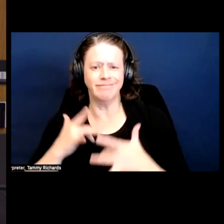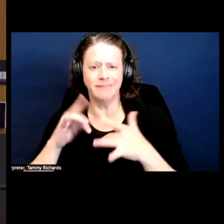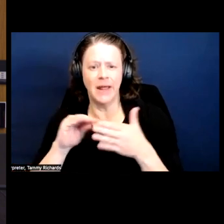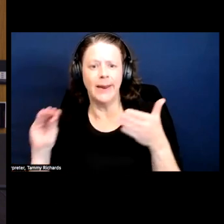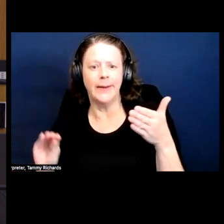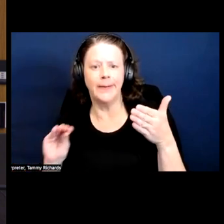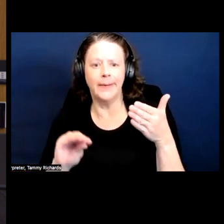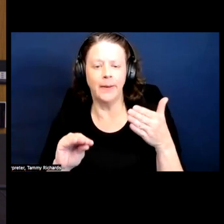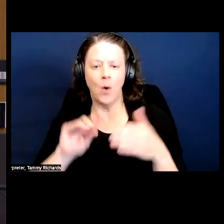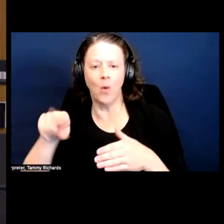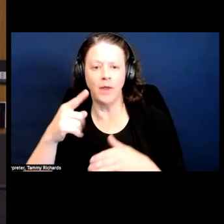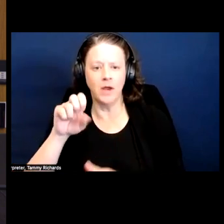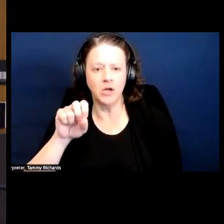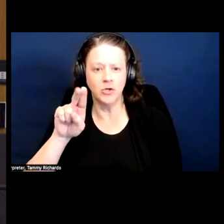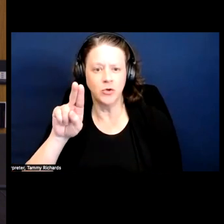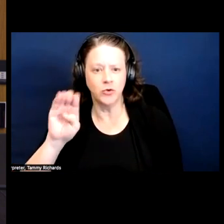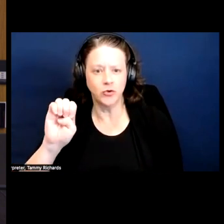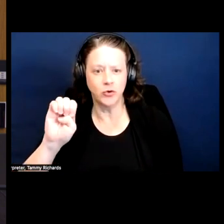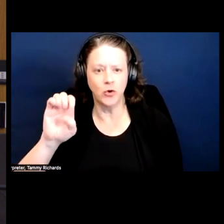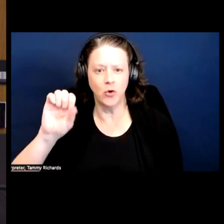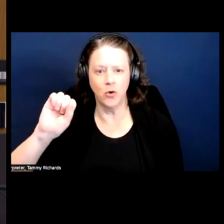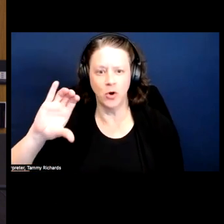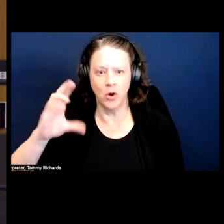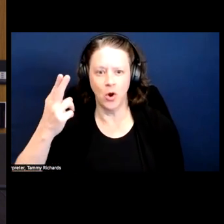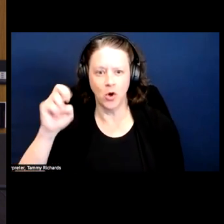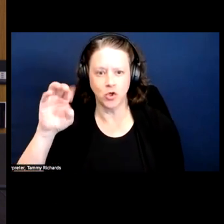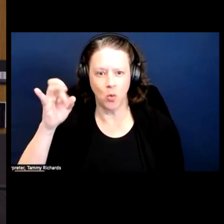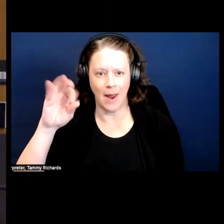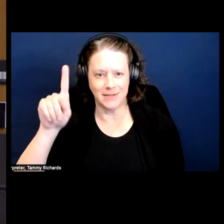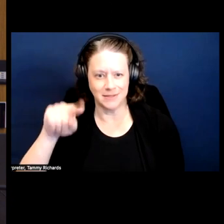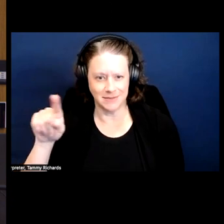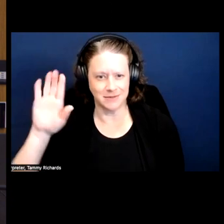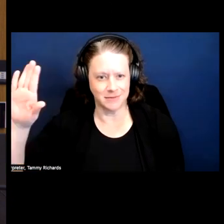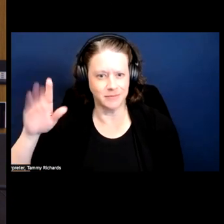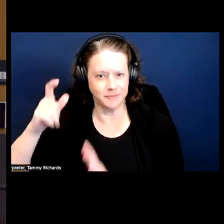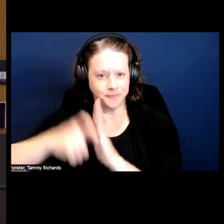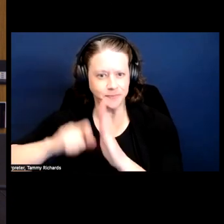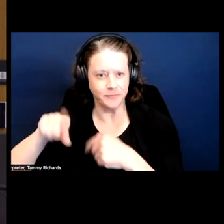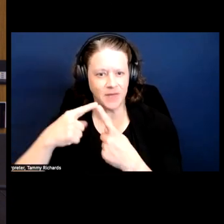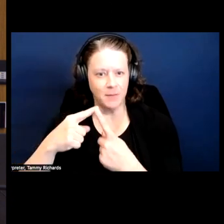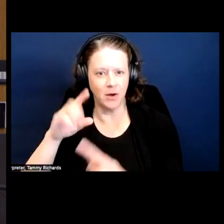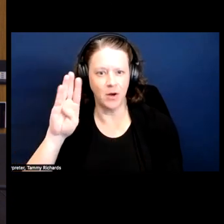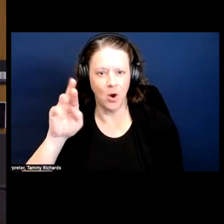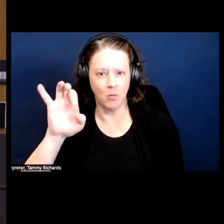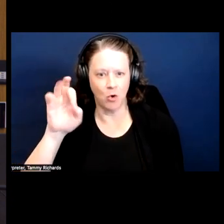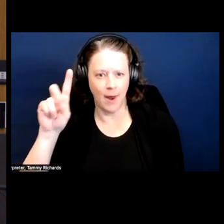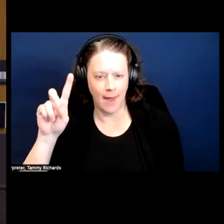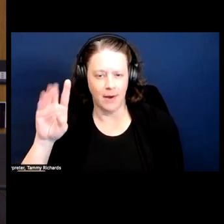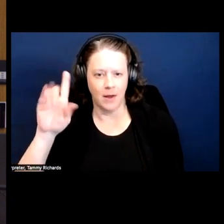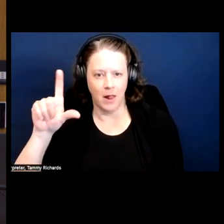Only Sue Swartz, on Brad Lomax's article, that was the only article diving into that